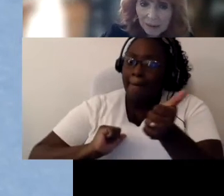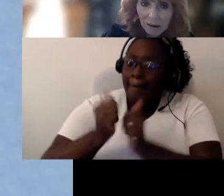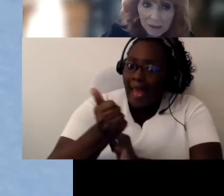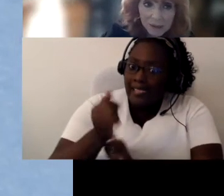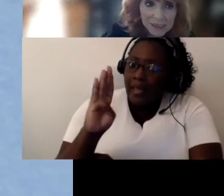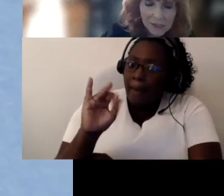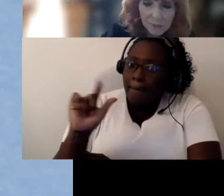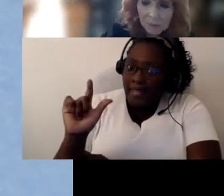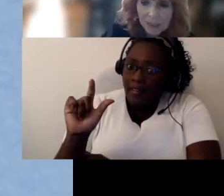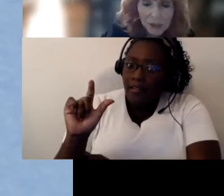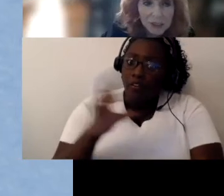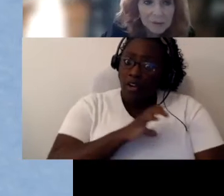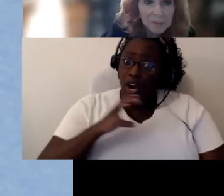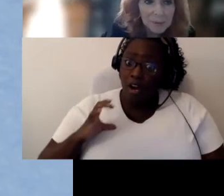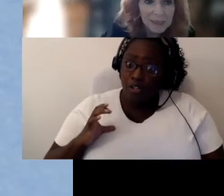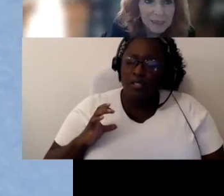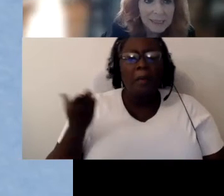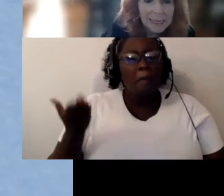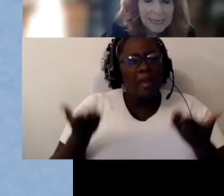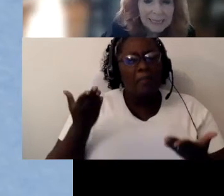heard a little bit about it.